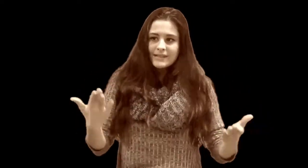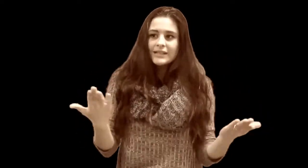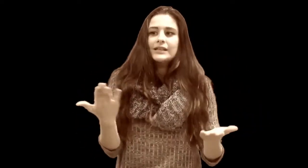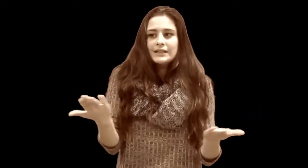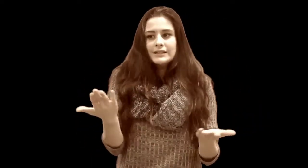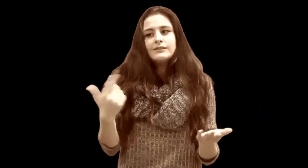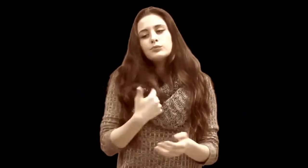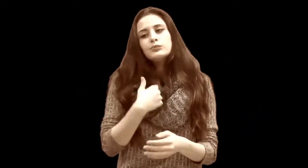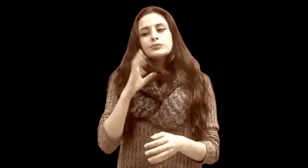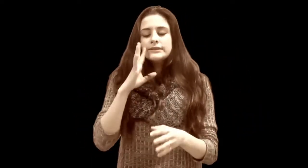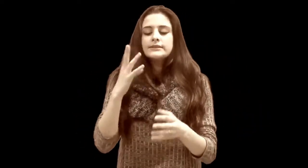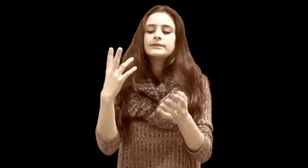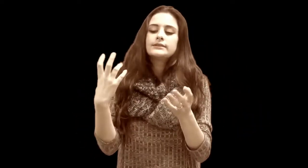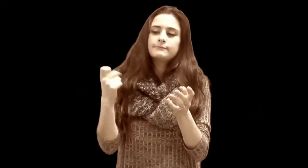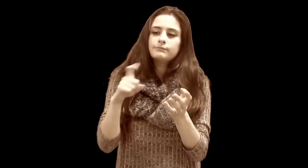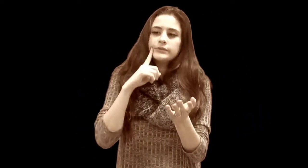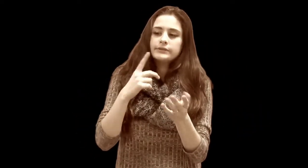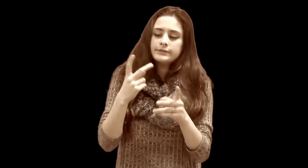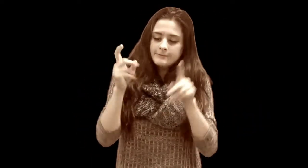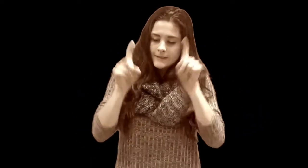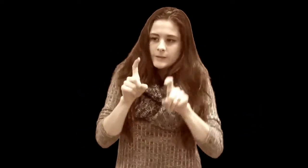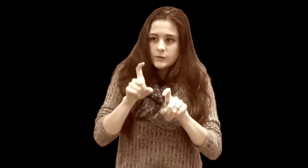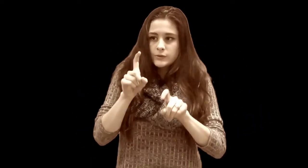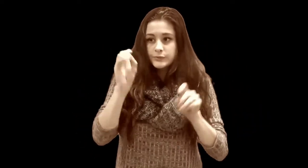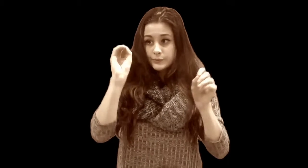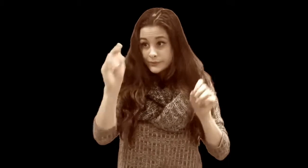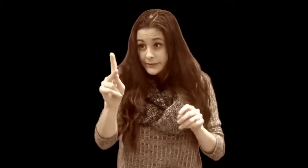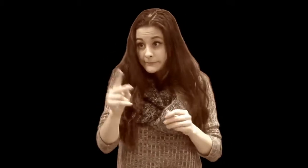and explain that I have a test I need to do on her. Okay?"